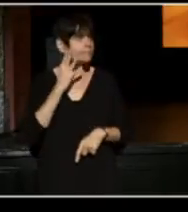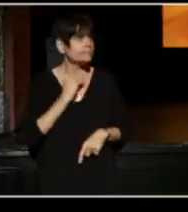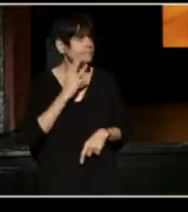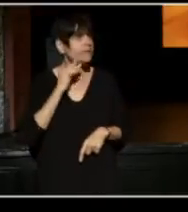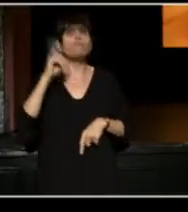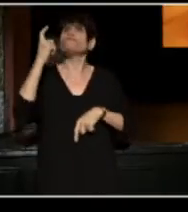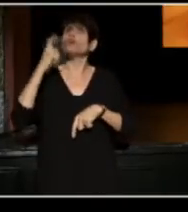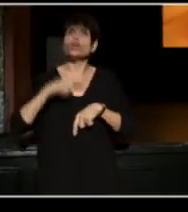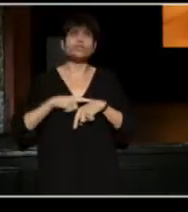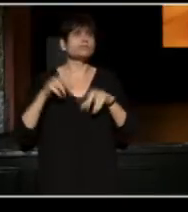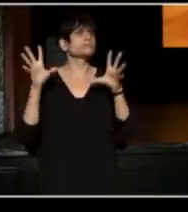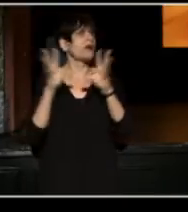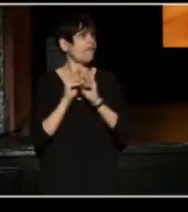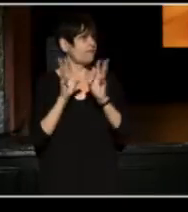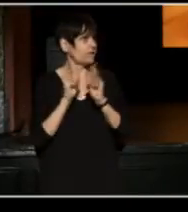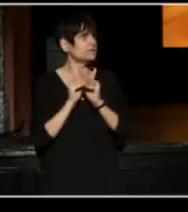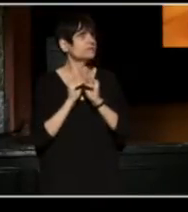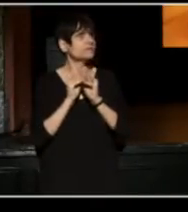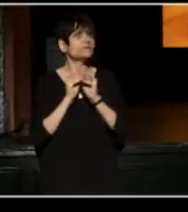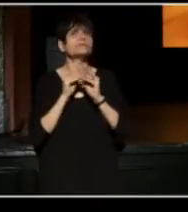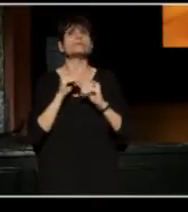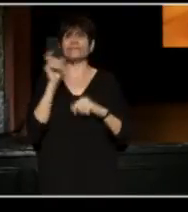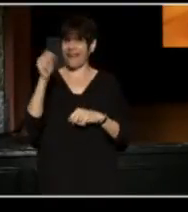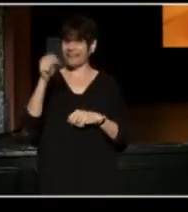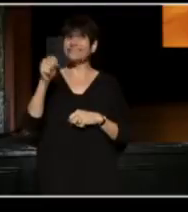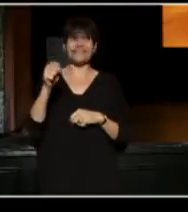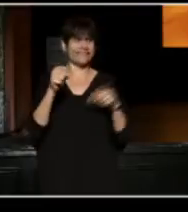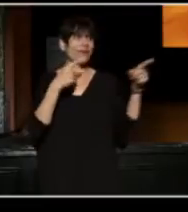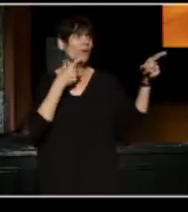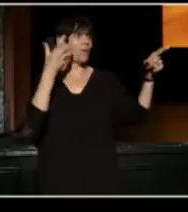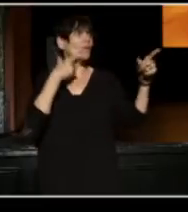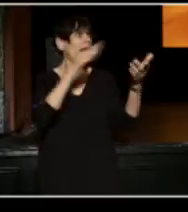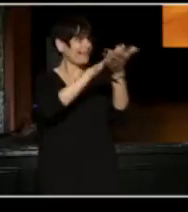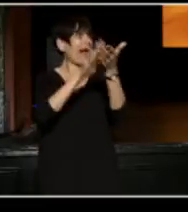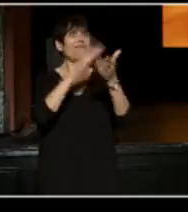It's their first conference. And in order to-- yes, we can clap for those people as well!